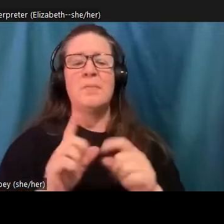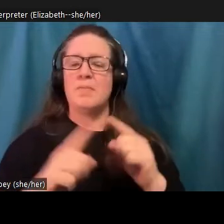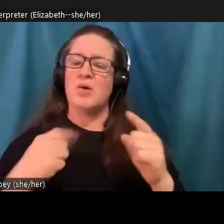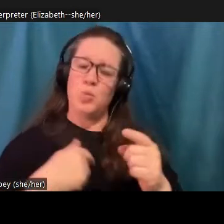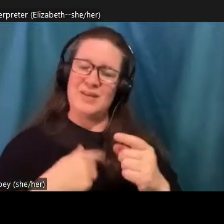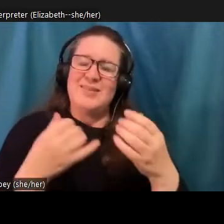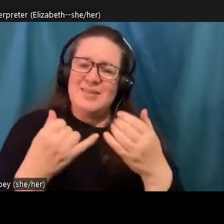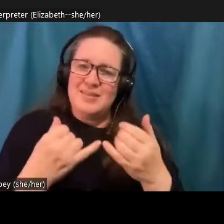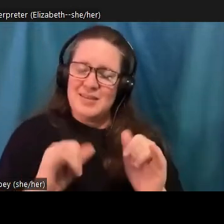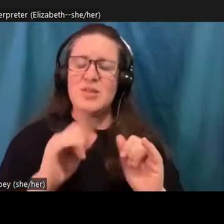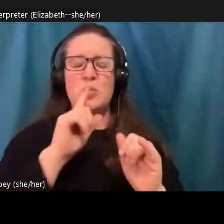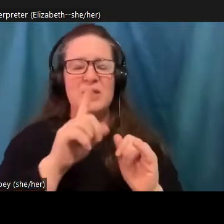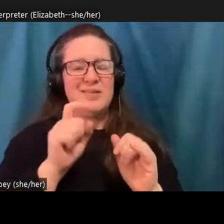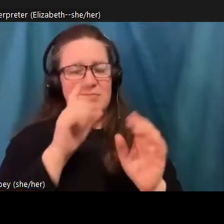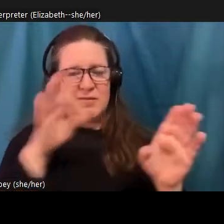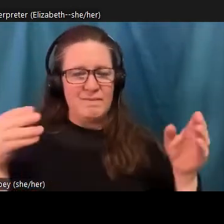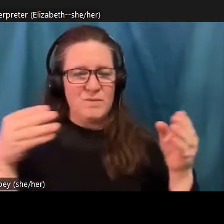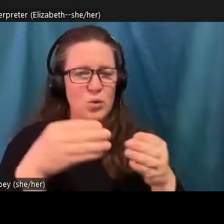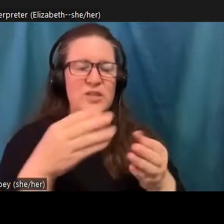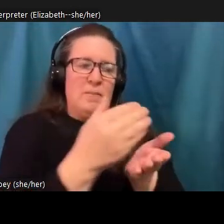communities of color, who disproportionately live in the